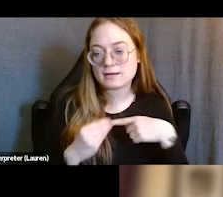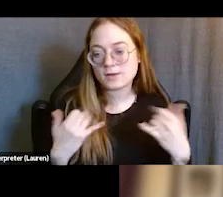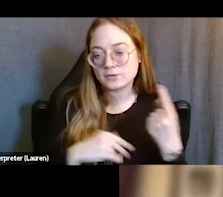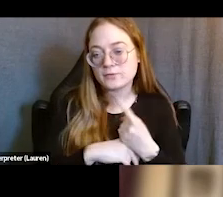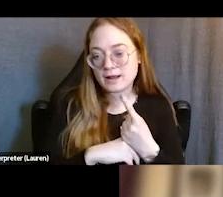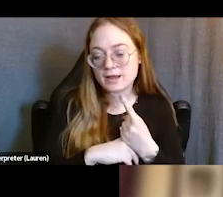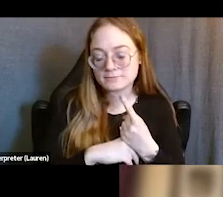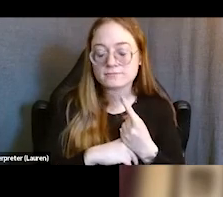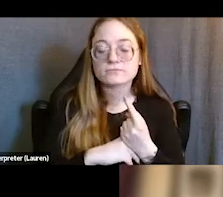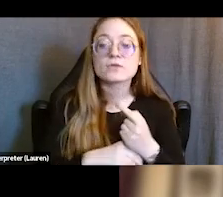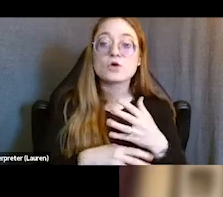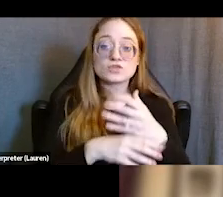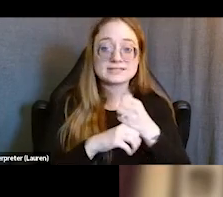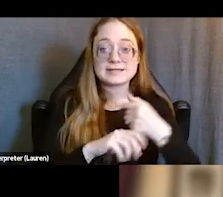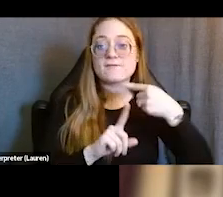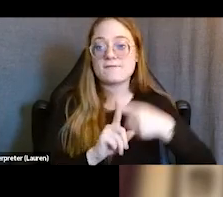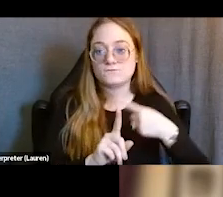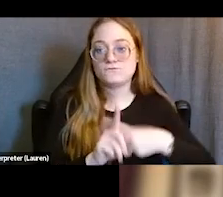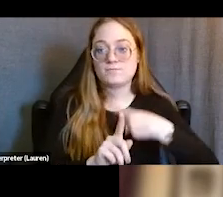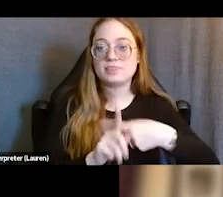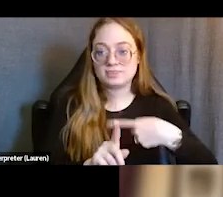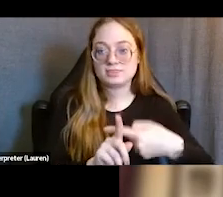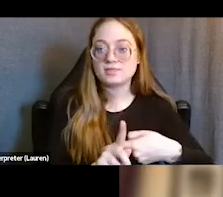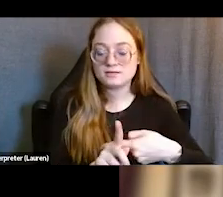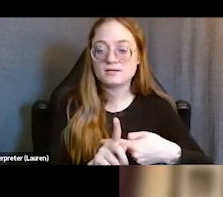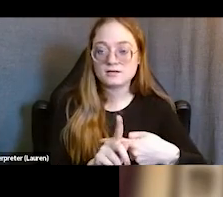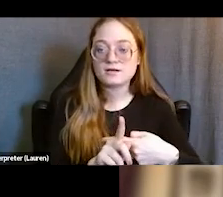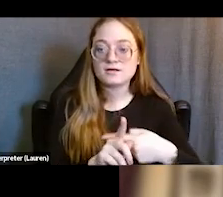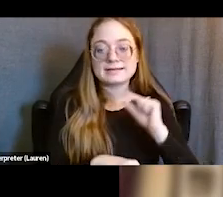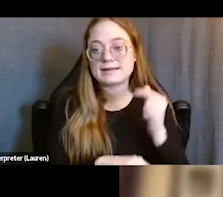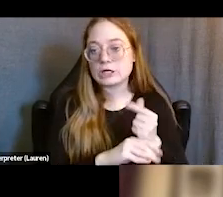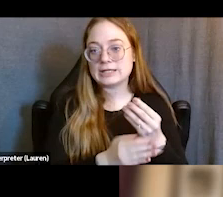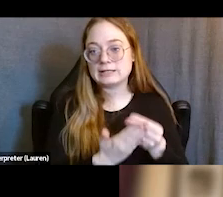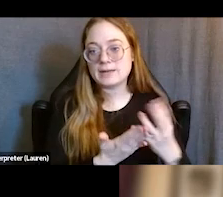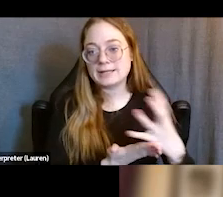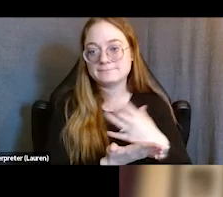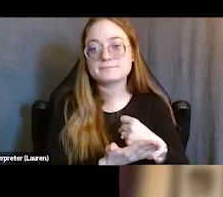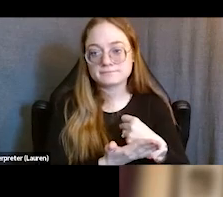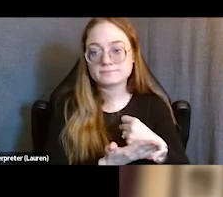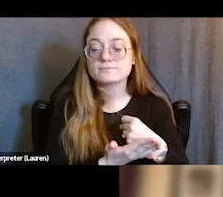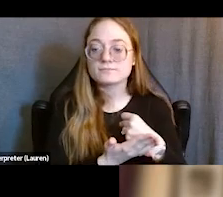receive on a monthly basis this guaranteed income to do with as they choose.